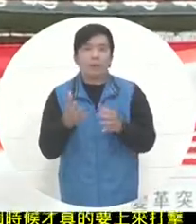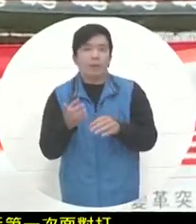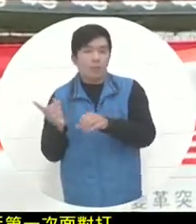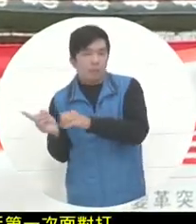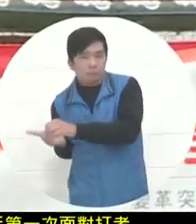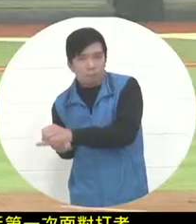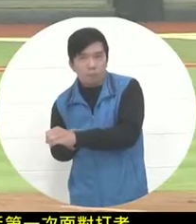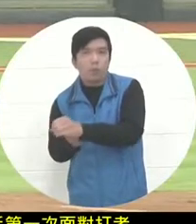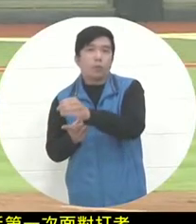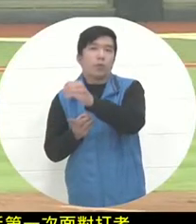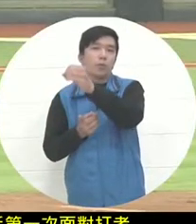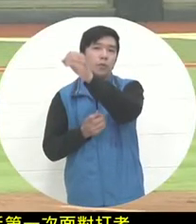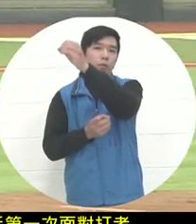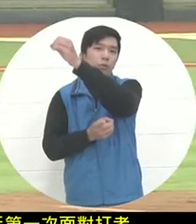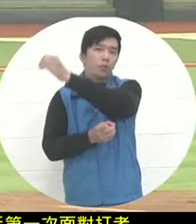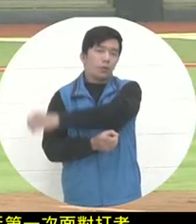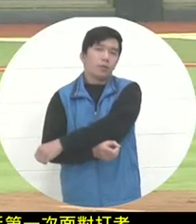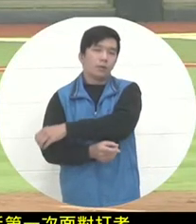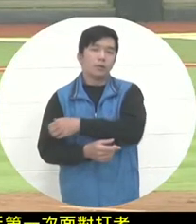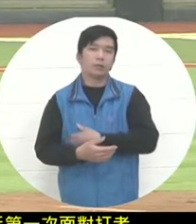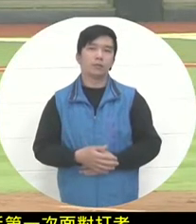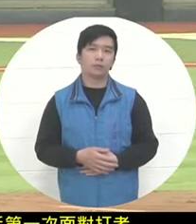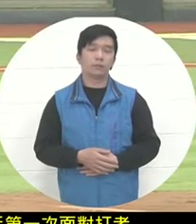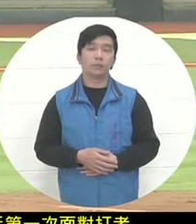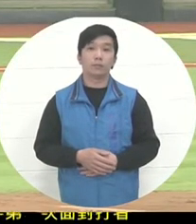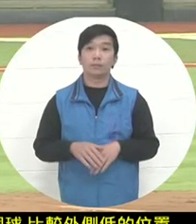originally loves to fly the ball. The ball speed reaches the good and bad